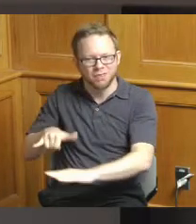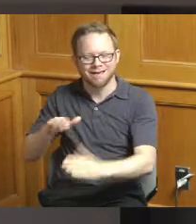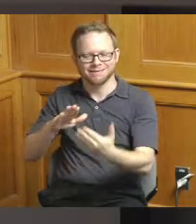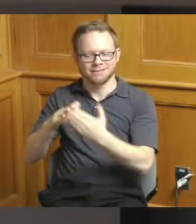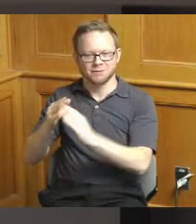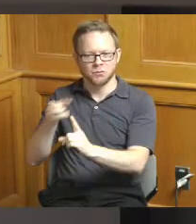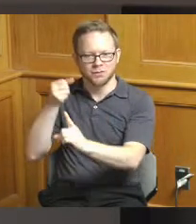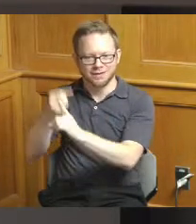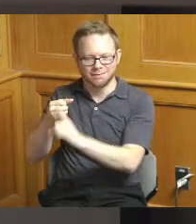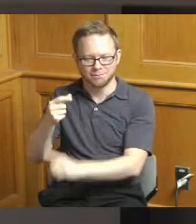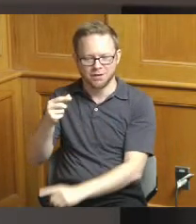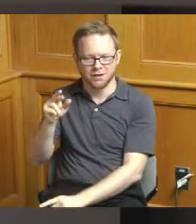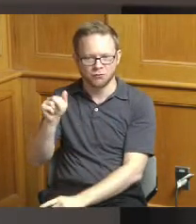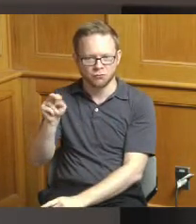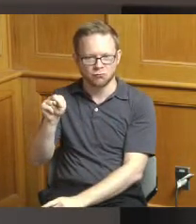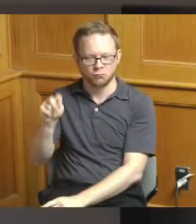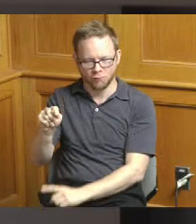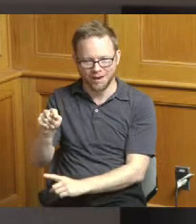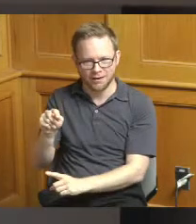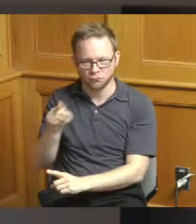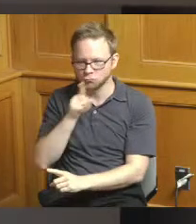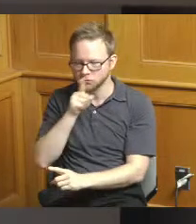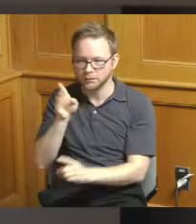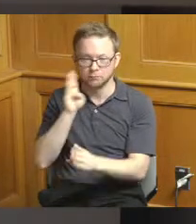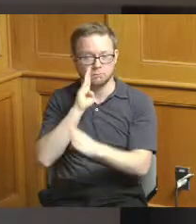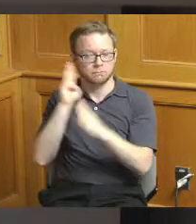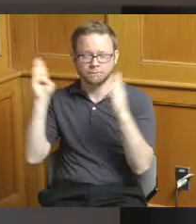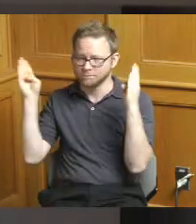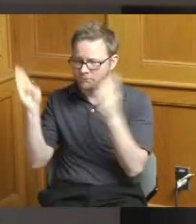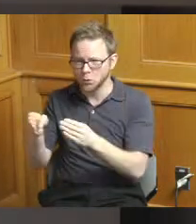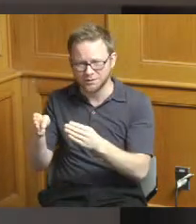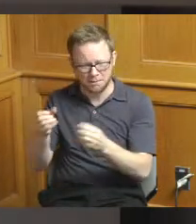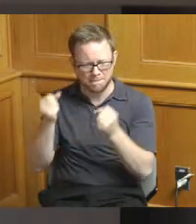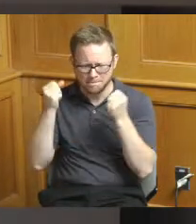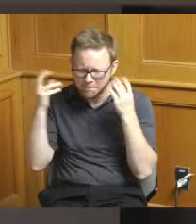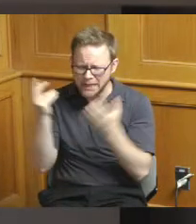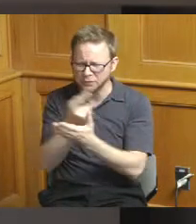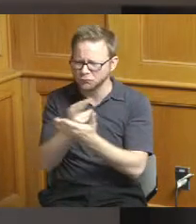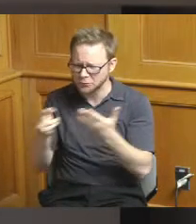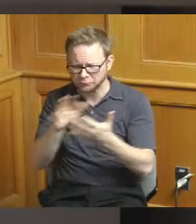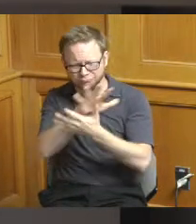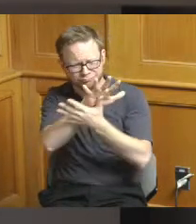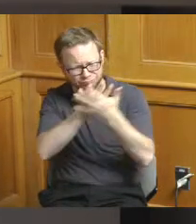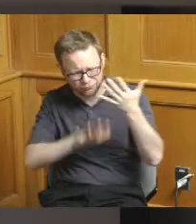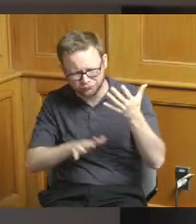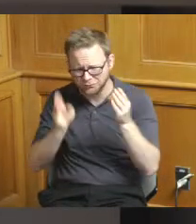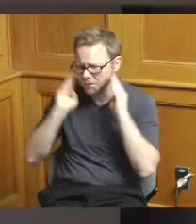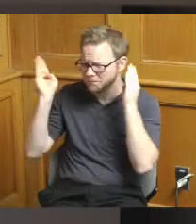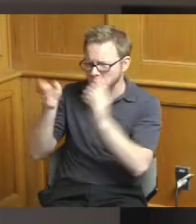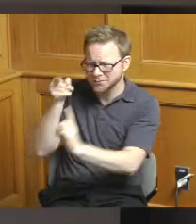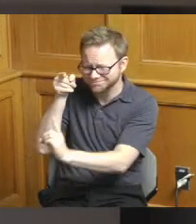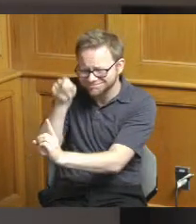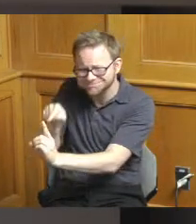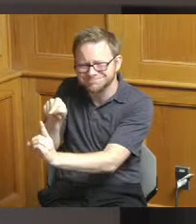concentrate a lot and a variety of resources in one place over a short period of time and hopes